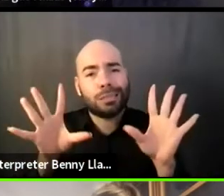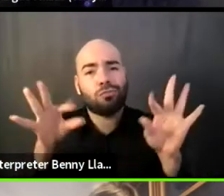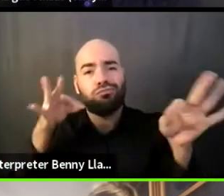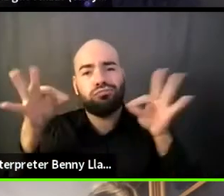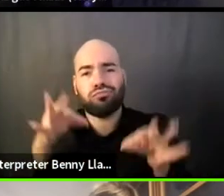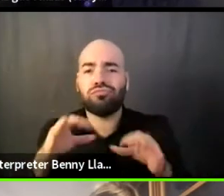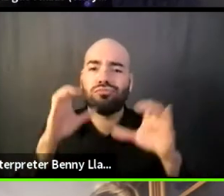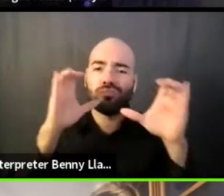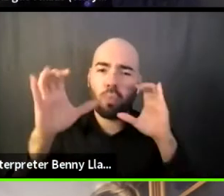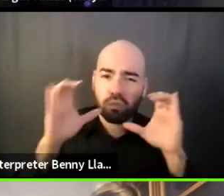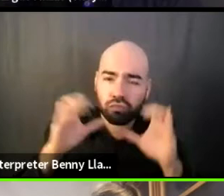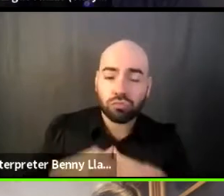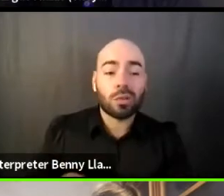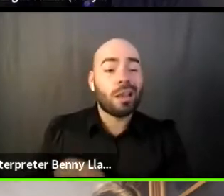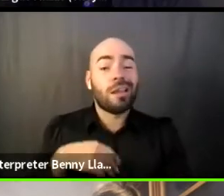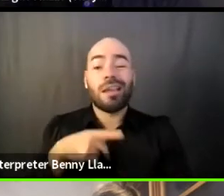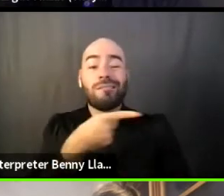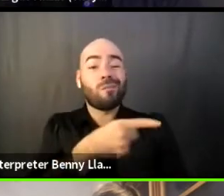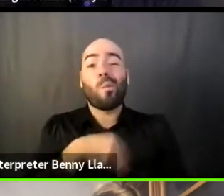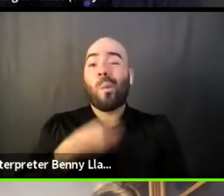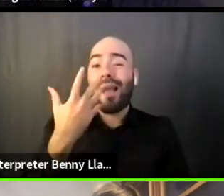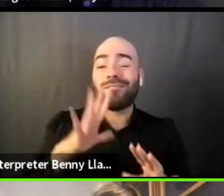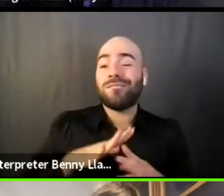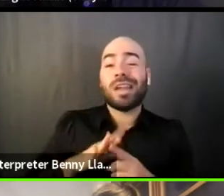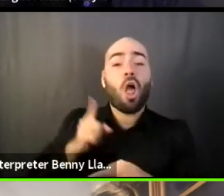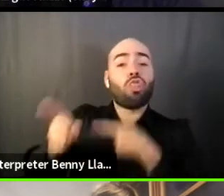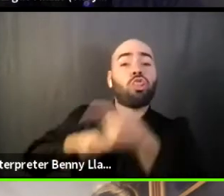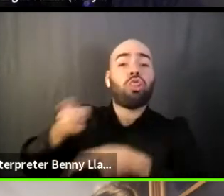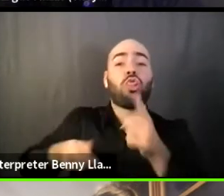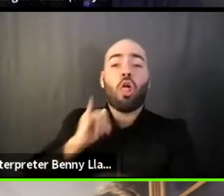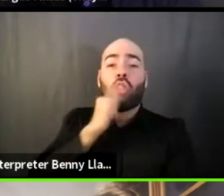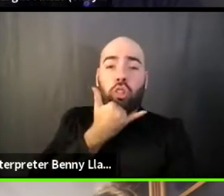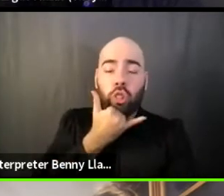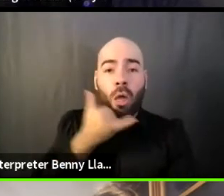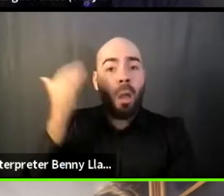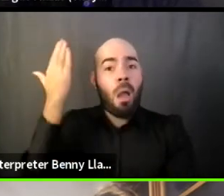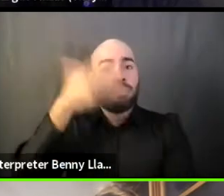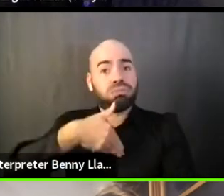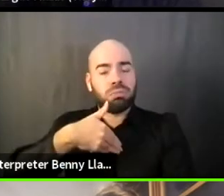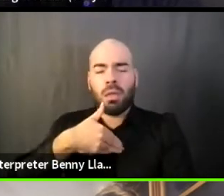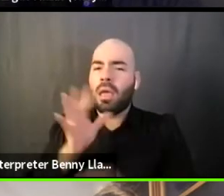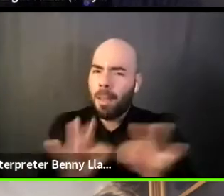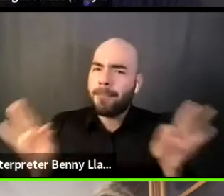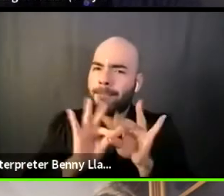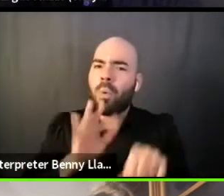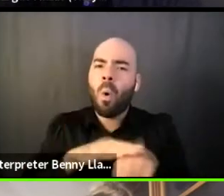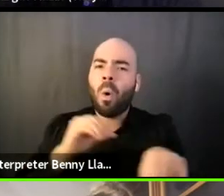that might have caused harm, and then learning how to have those, that's part of my ongoing learning,